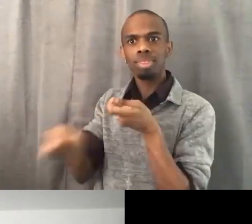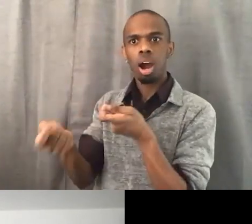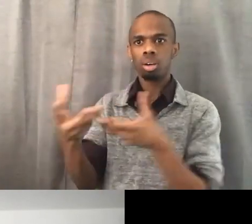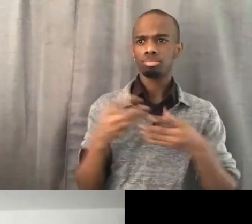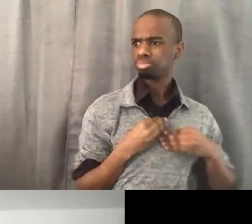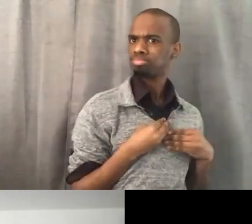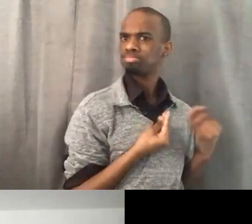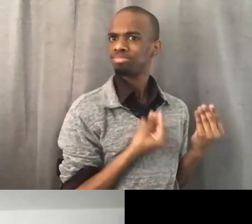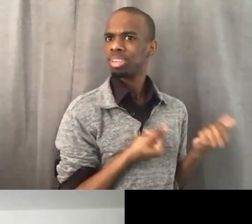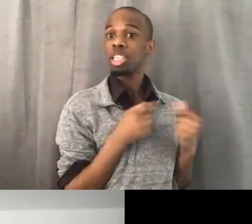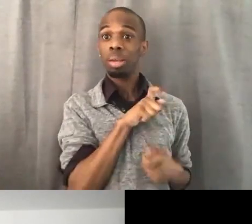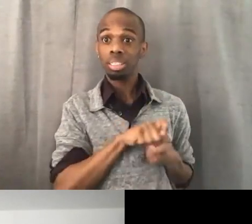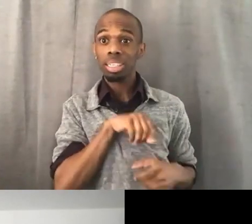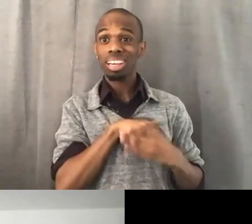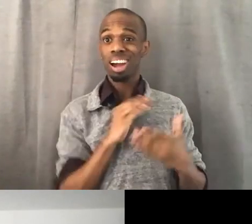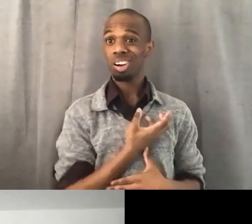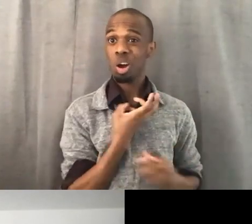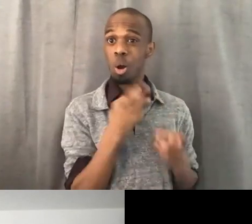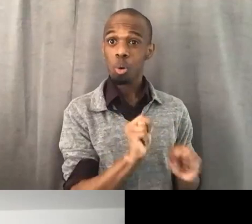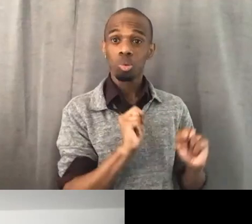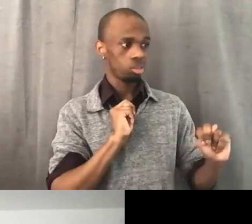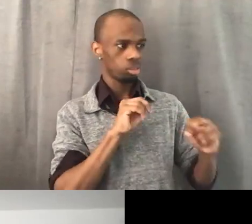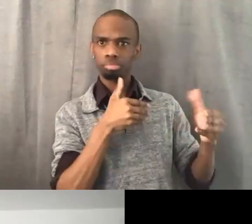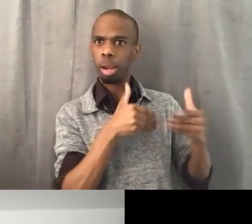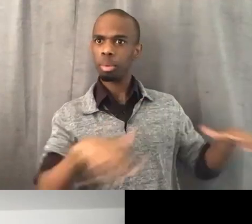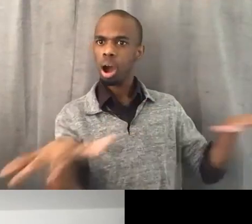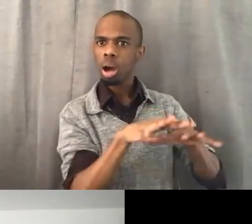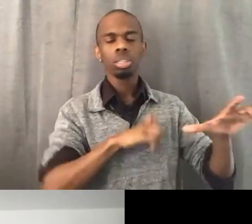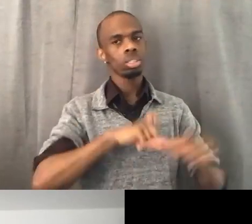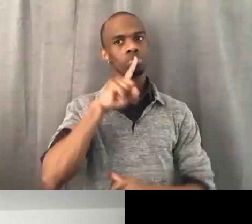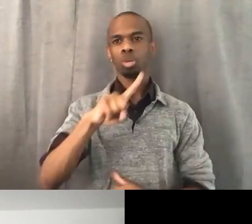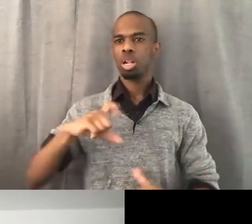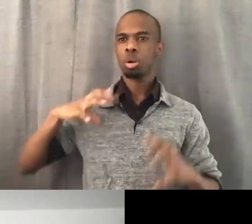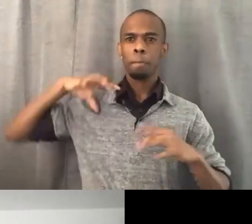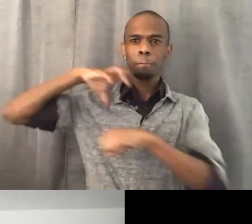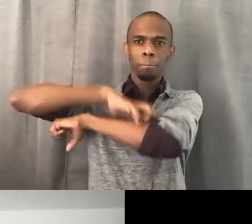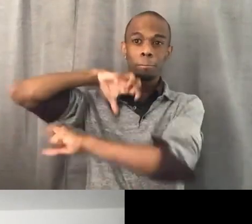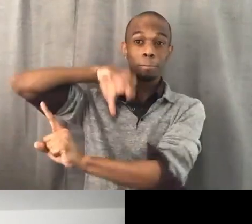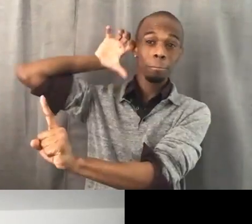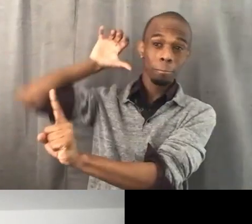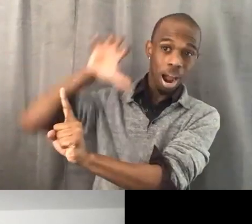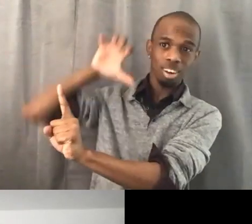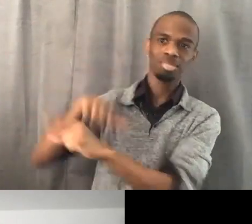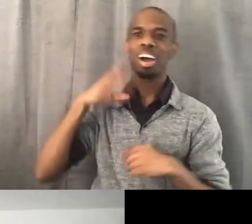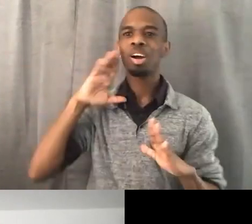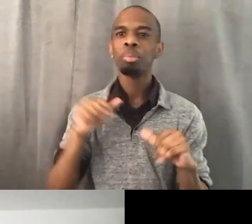So congratulations, Alli, Biddy Mason's spirit smile on you and fill your home.